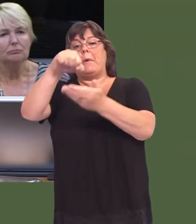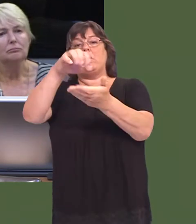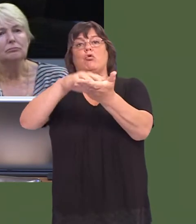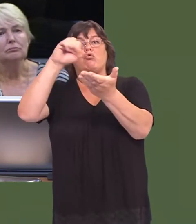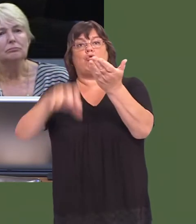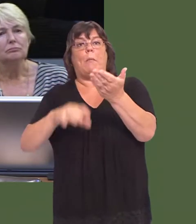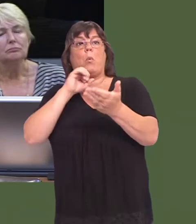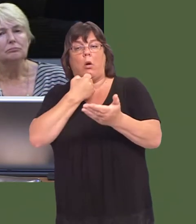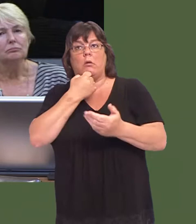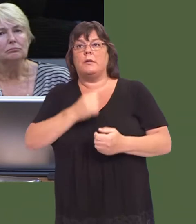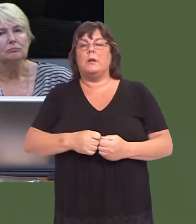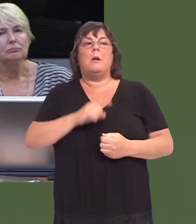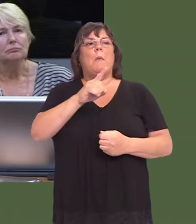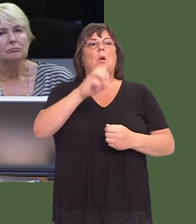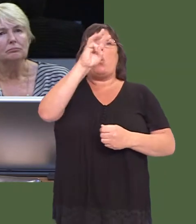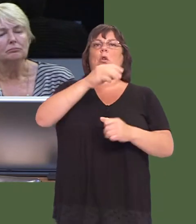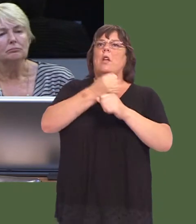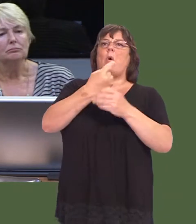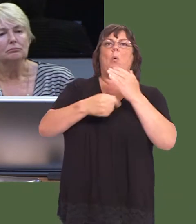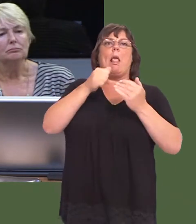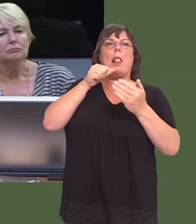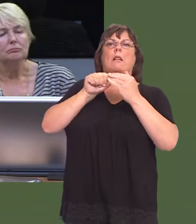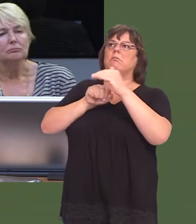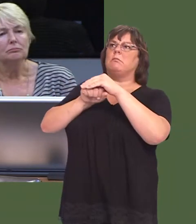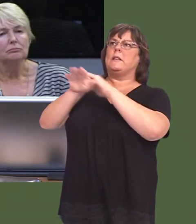All Iíve seen from the Welsh Government is a letter to Jeremy Hunt.